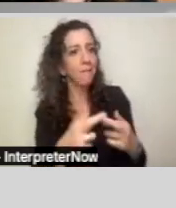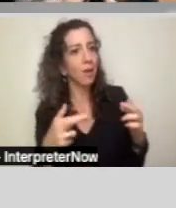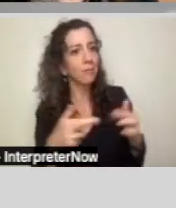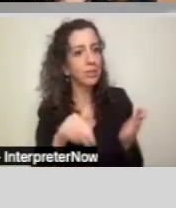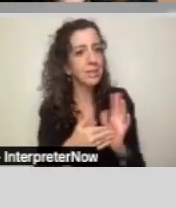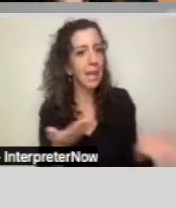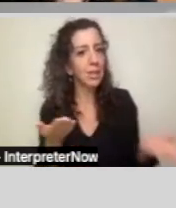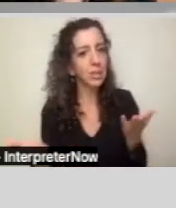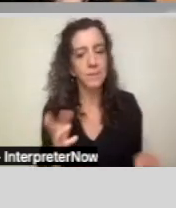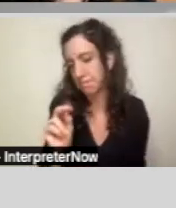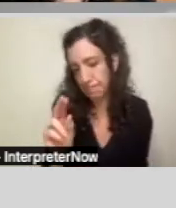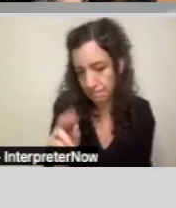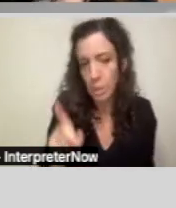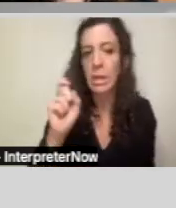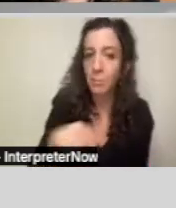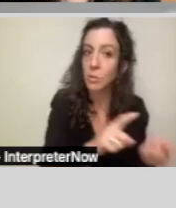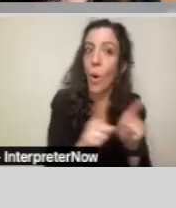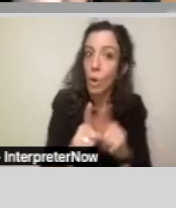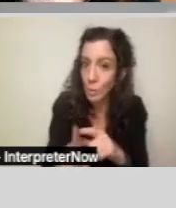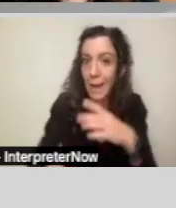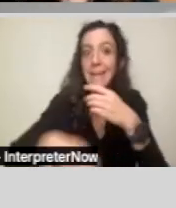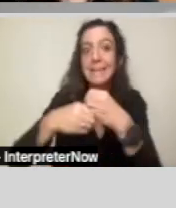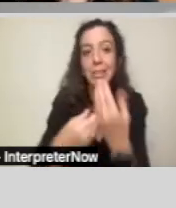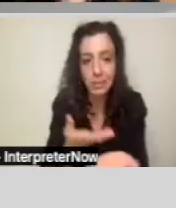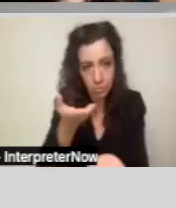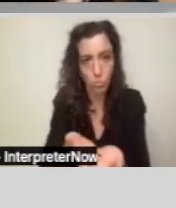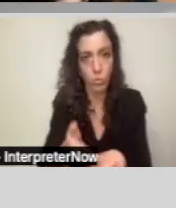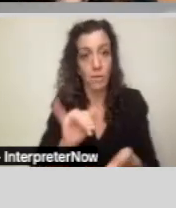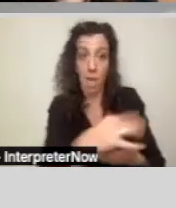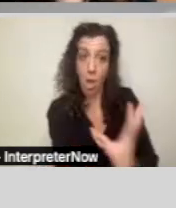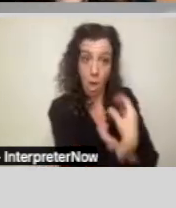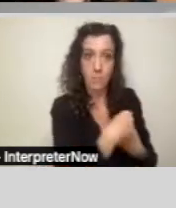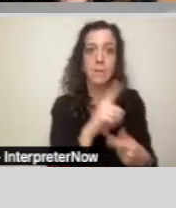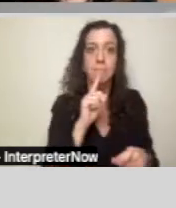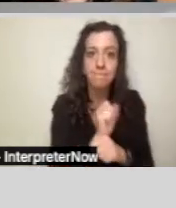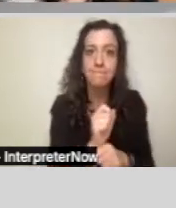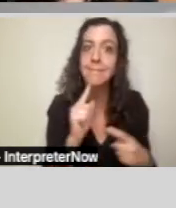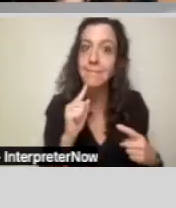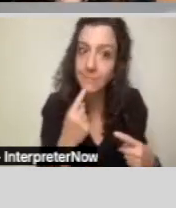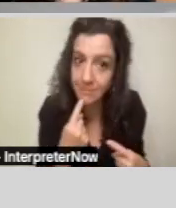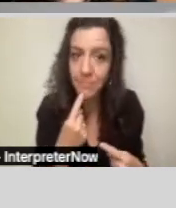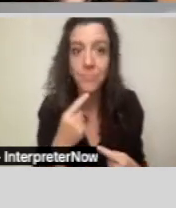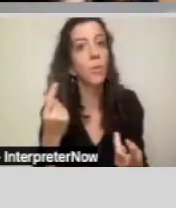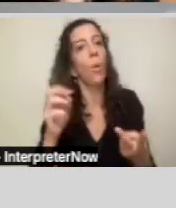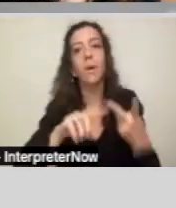You must also show that that autism is substantial, or cerebral palsy is substantial.